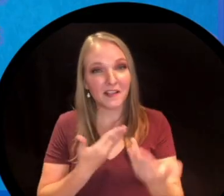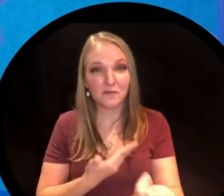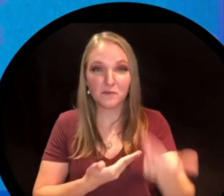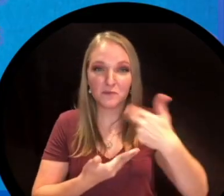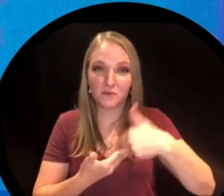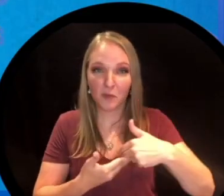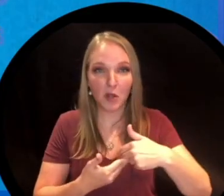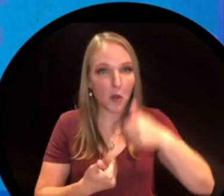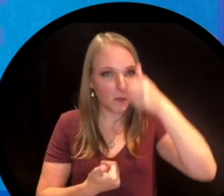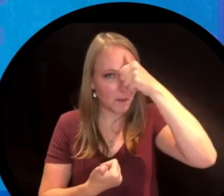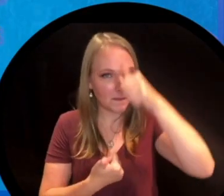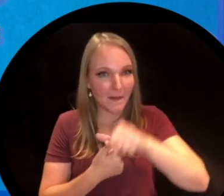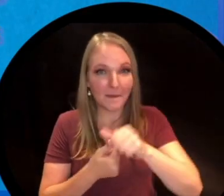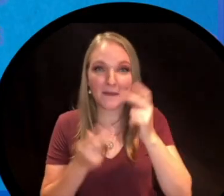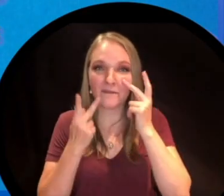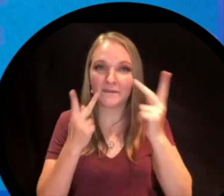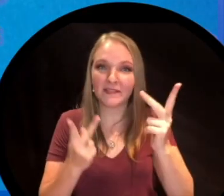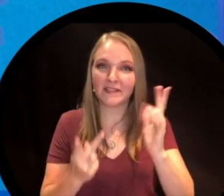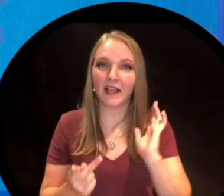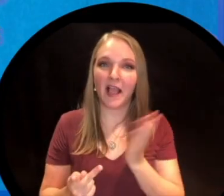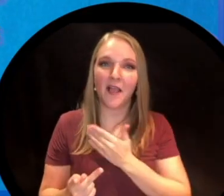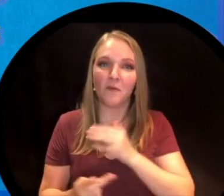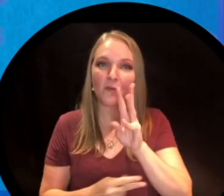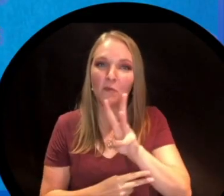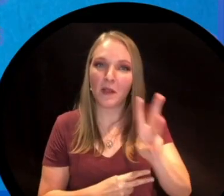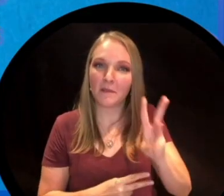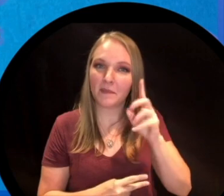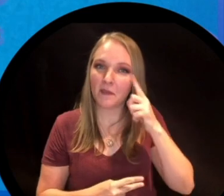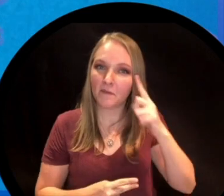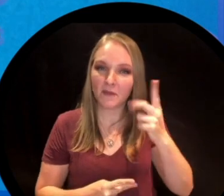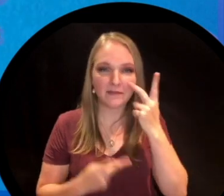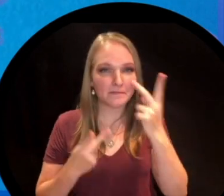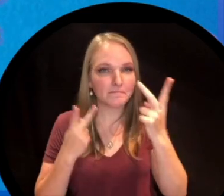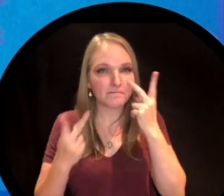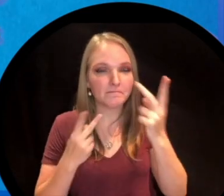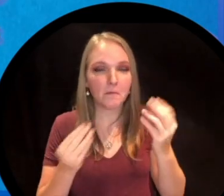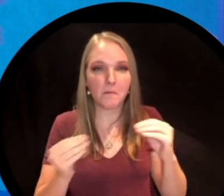Thanks for joining us and remember to visit our website for more events and to upload your